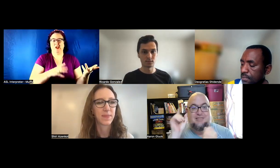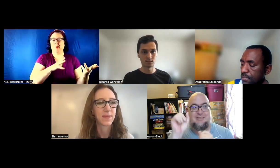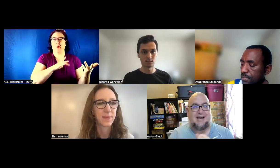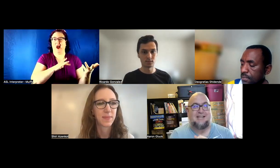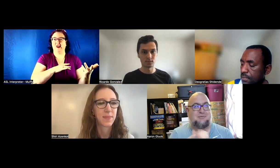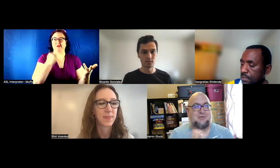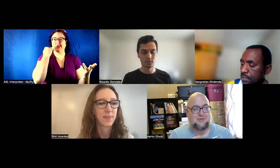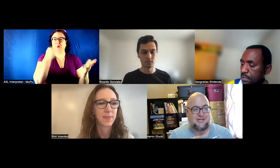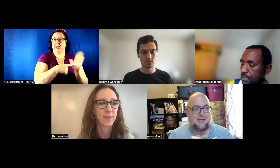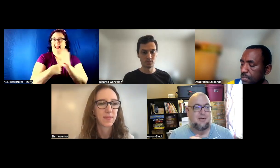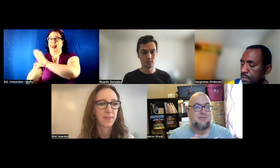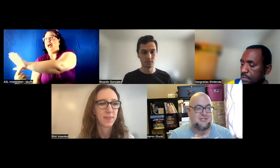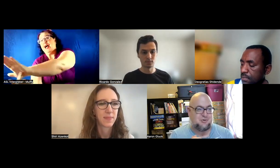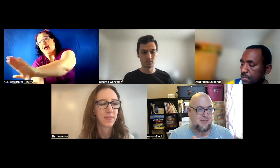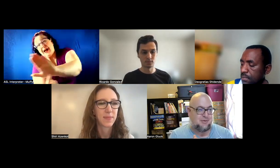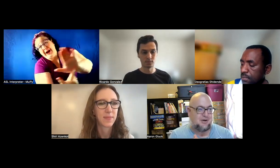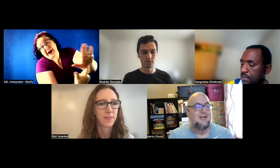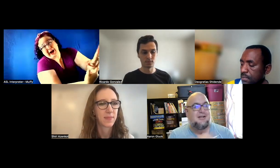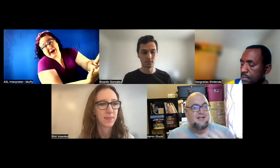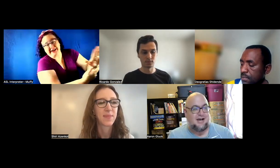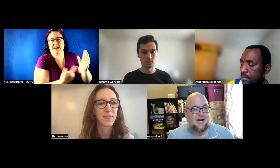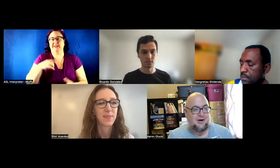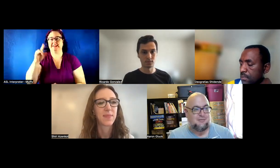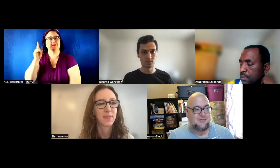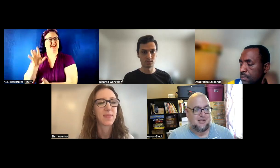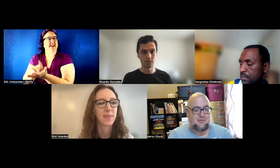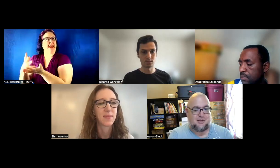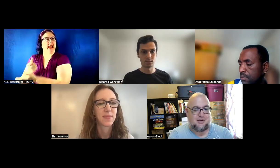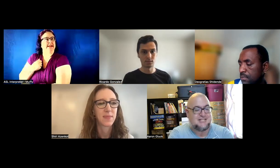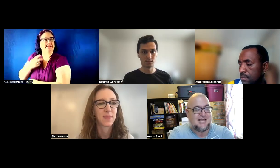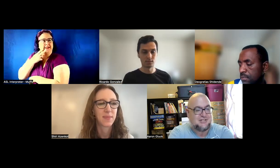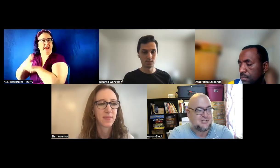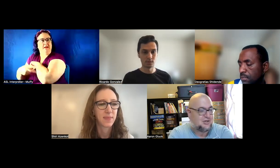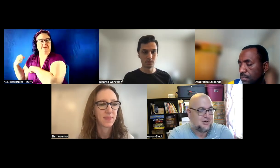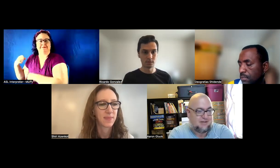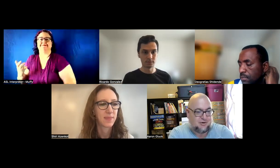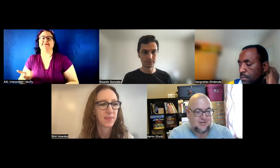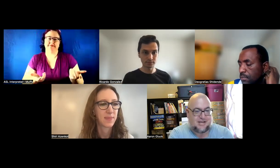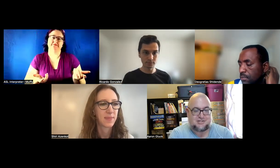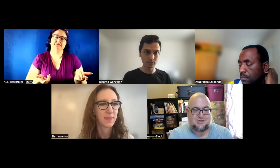that is a cool idea, I will beat you to it. There is that concern. I've heard that concern